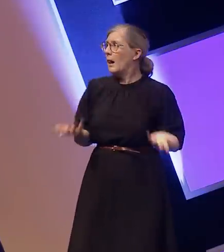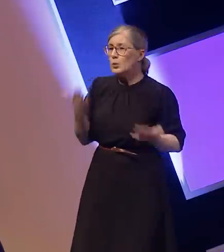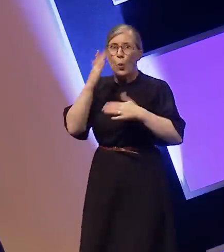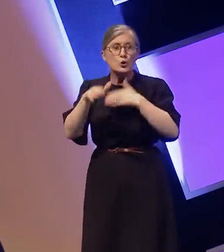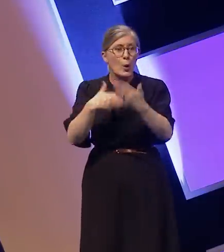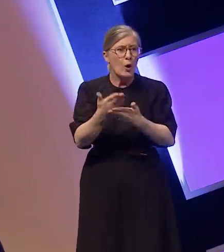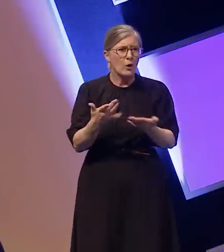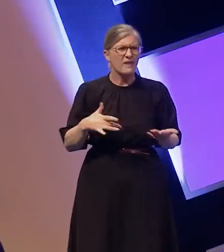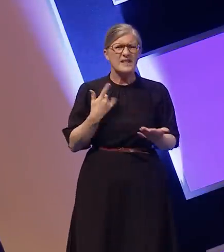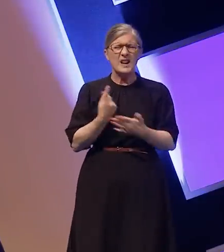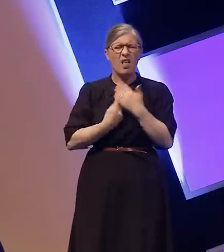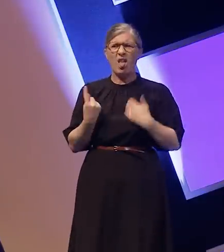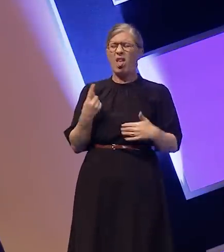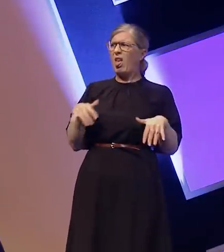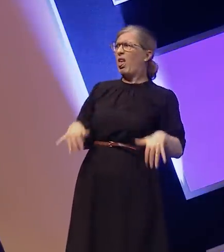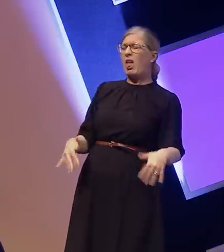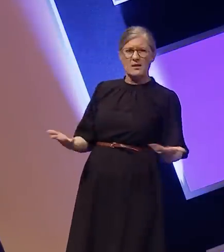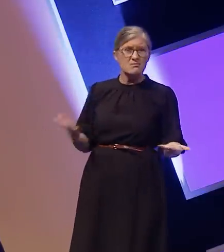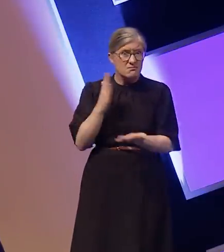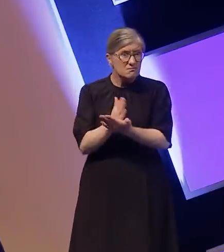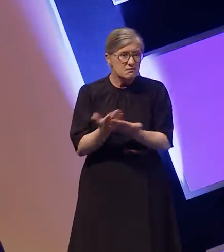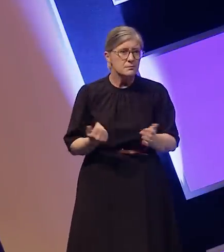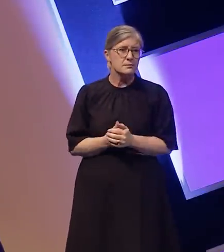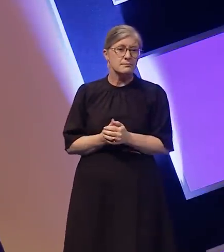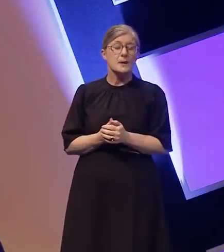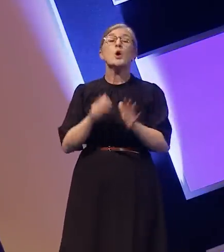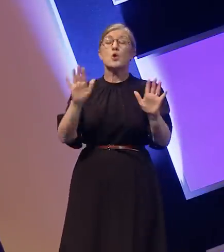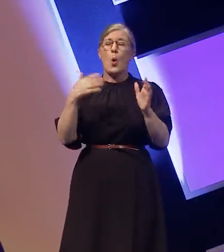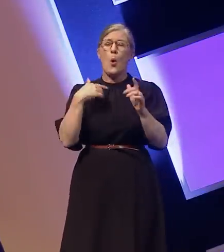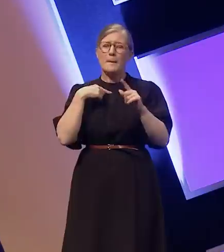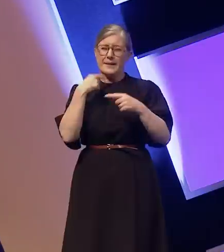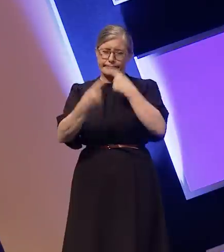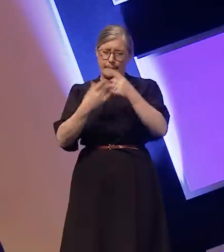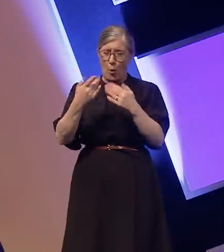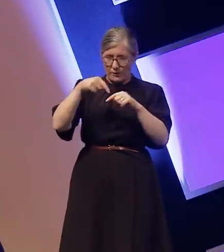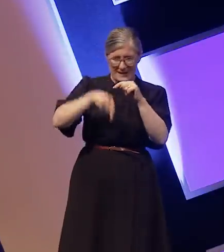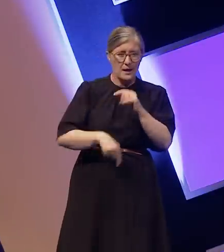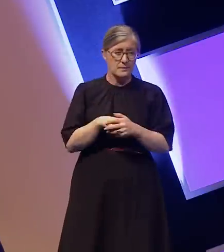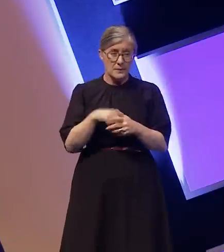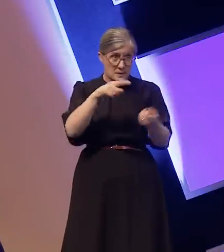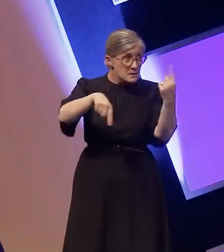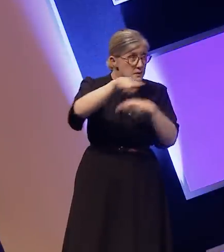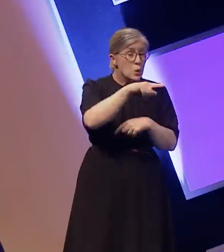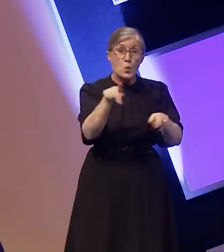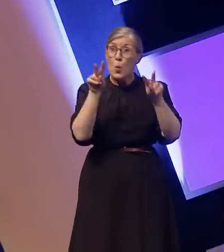break it down to you. Would you watch a tv series that only had the sound on for 80 percent of time?